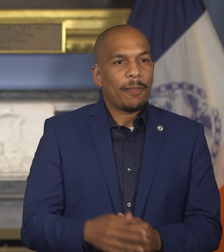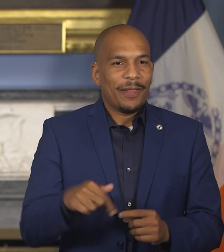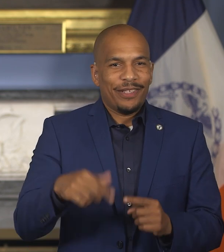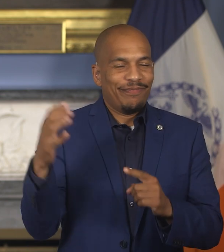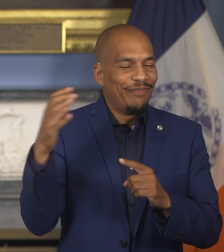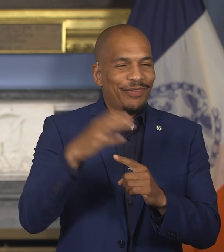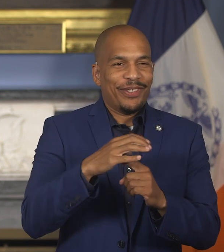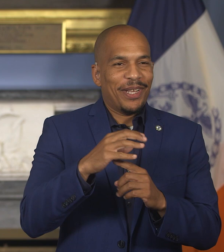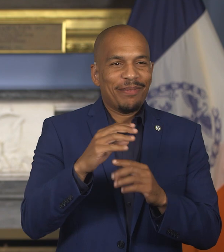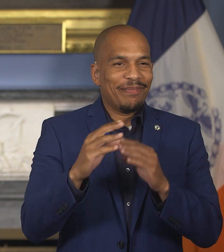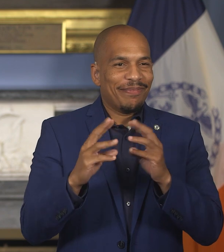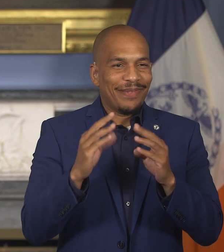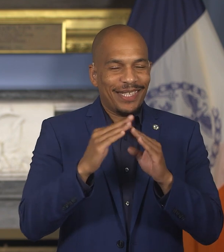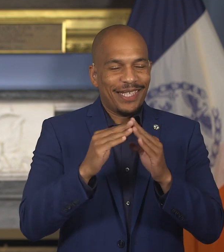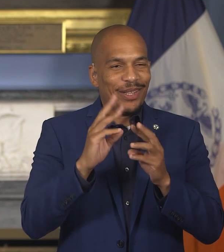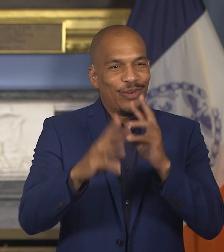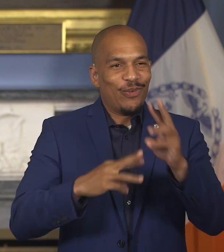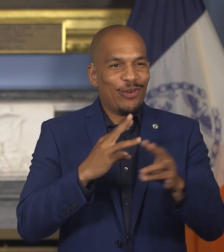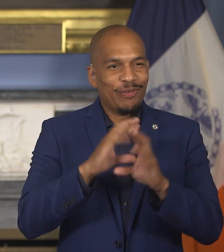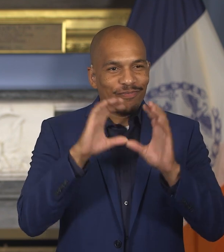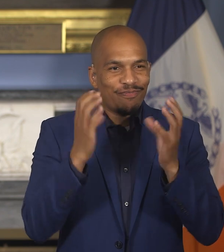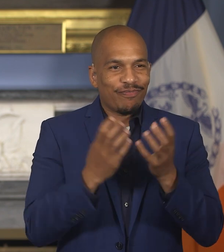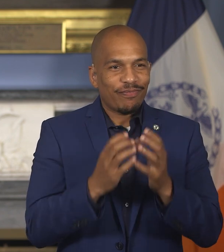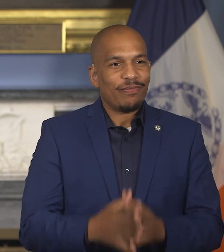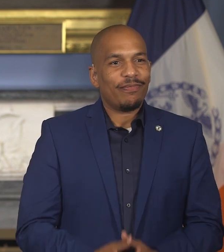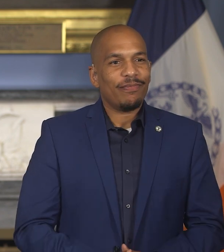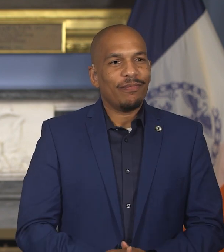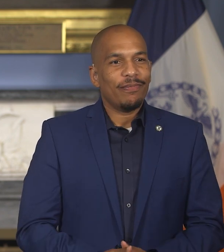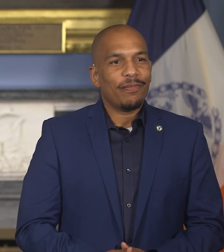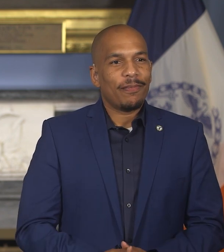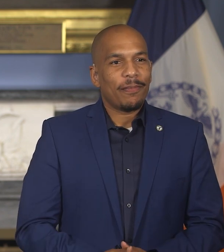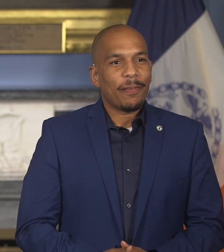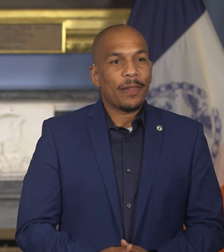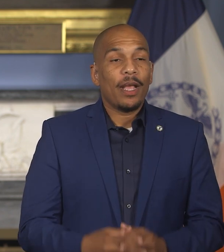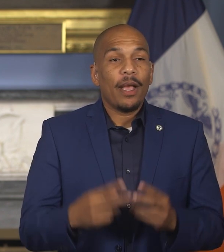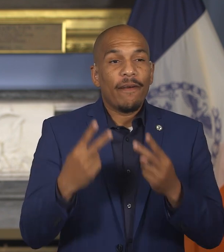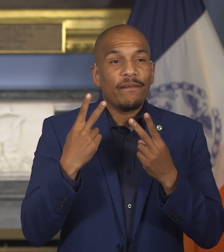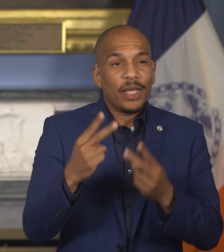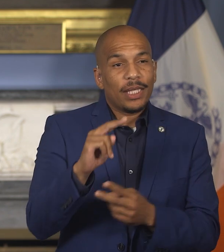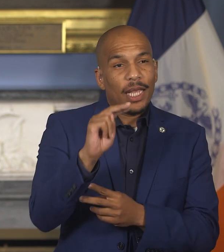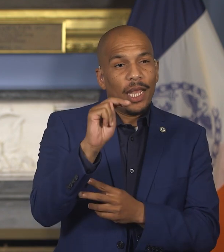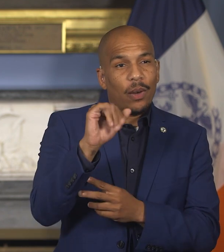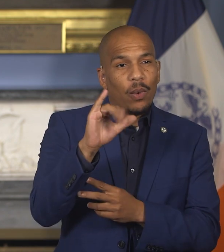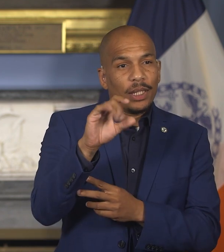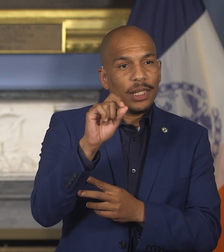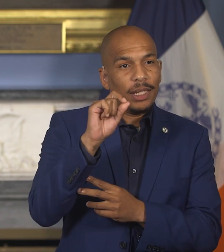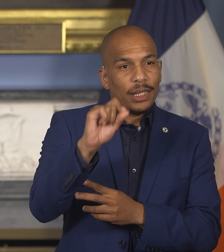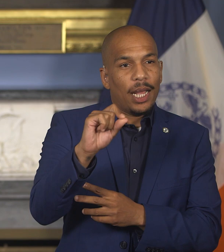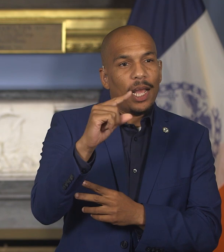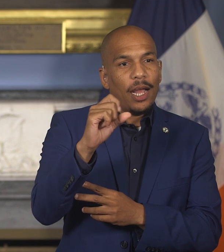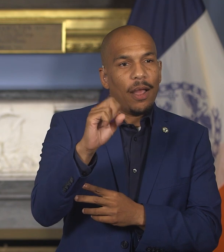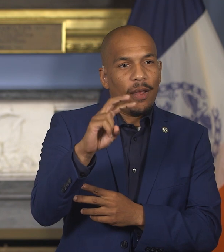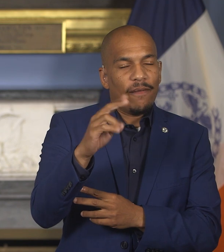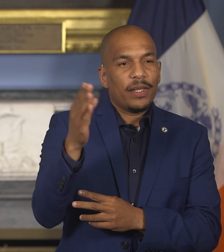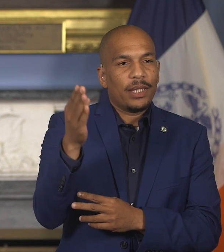Visit nyc.gov/DeafAwareness for more information.